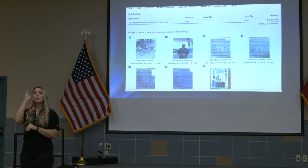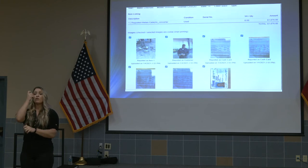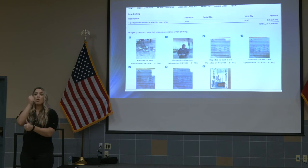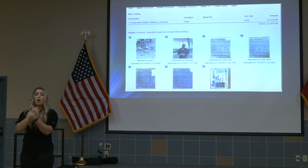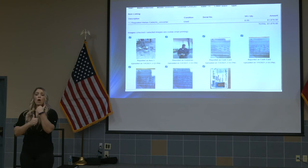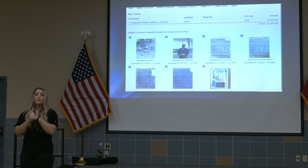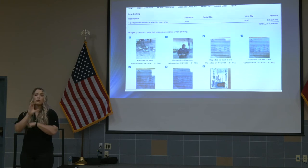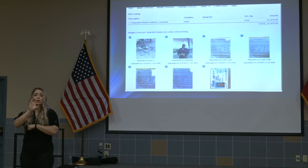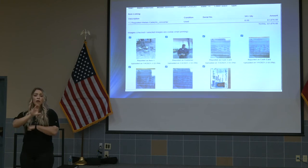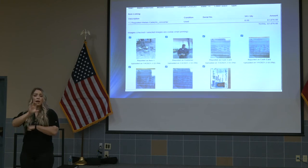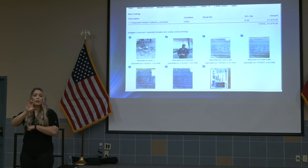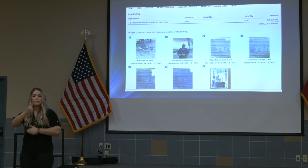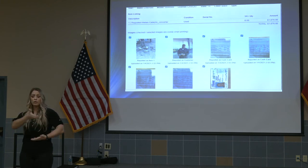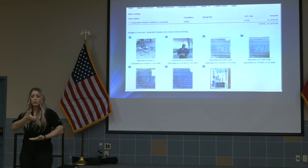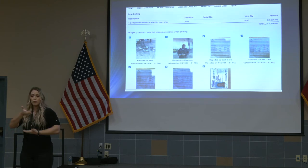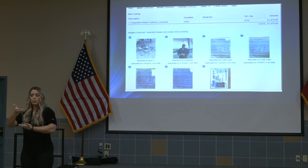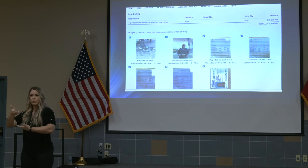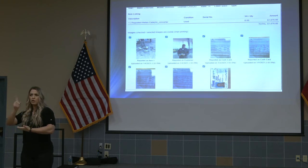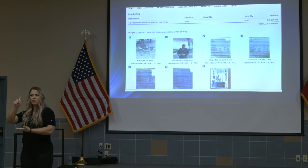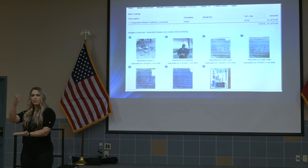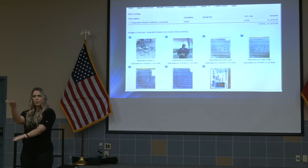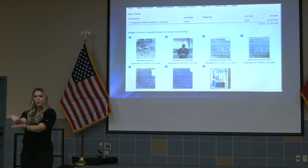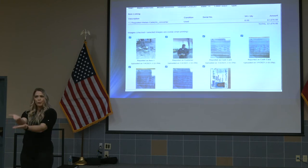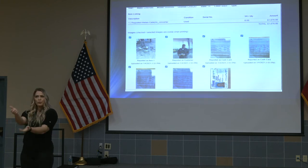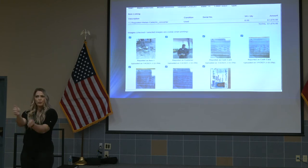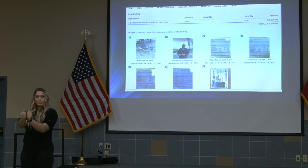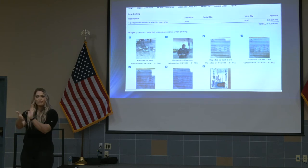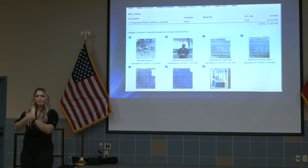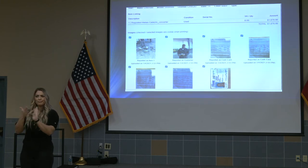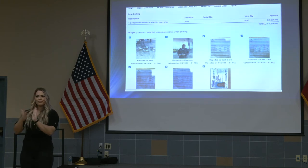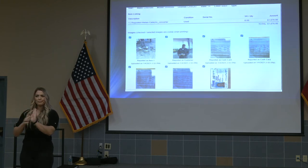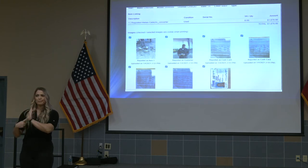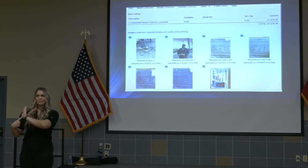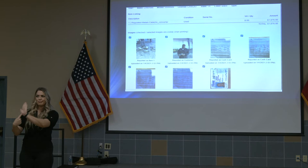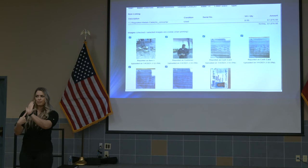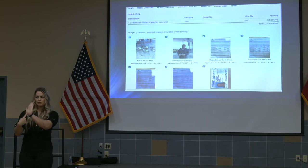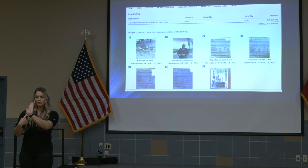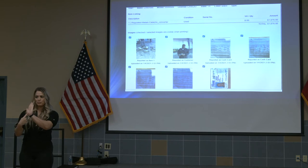converter that you brought in you have to prove a documentation that that catalytic converter